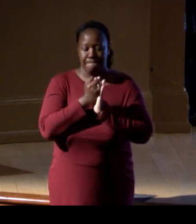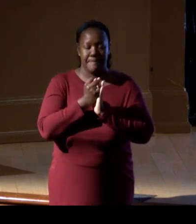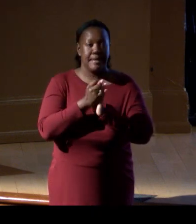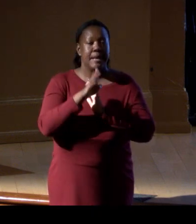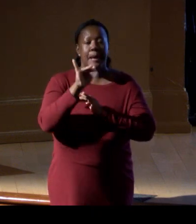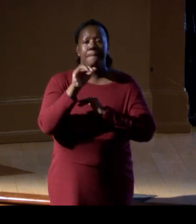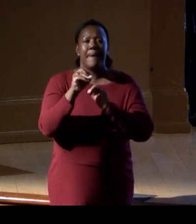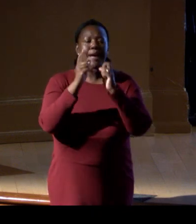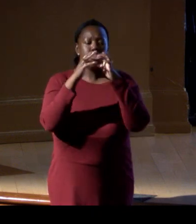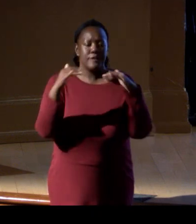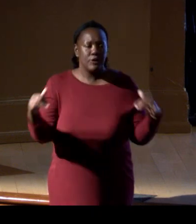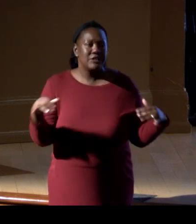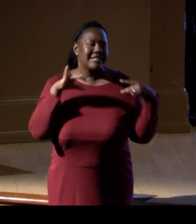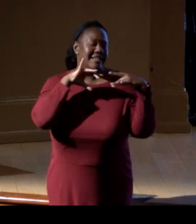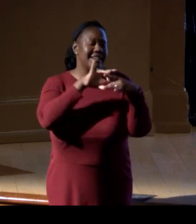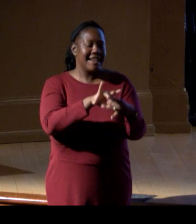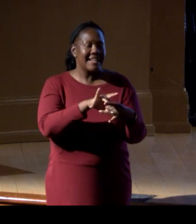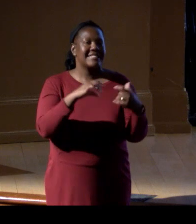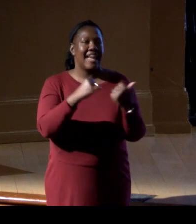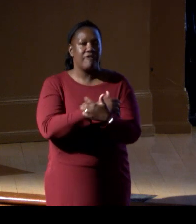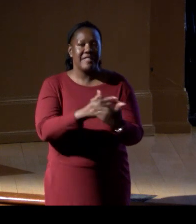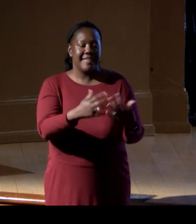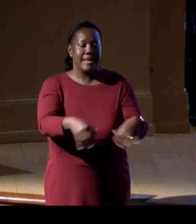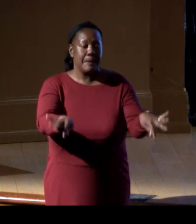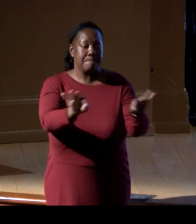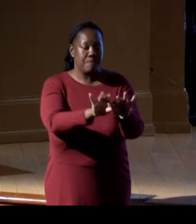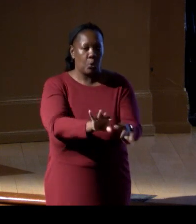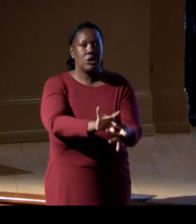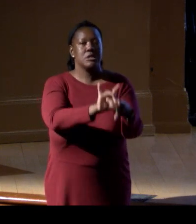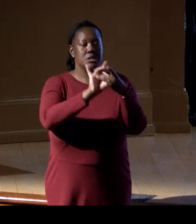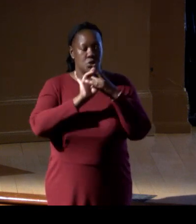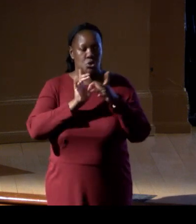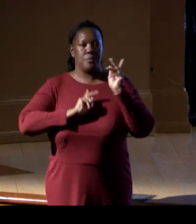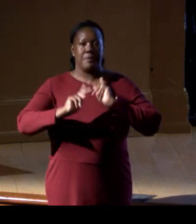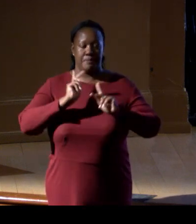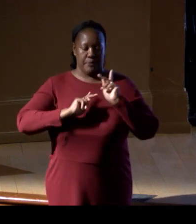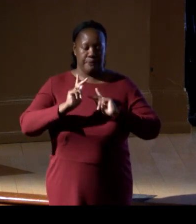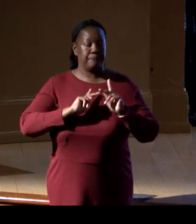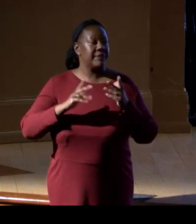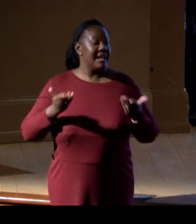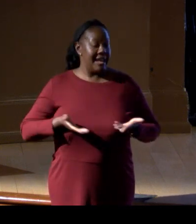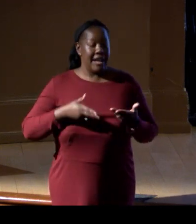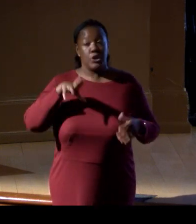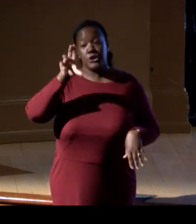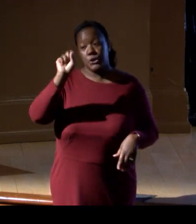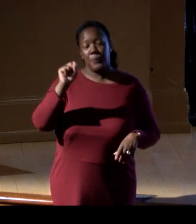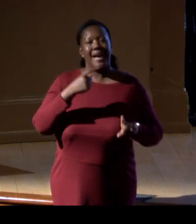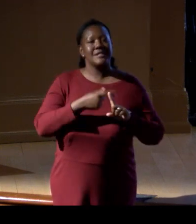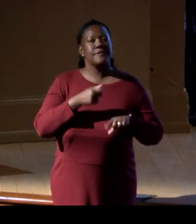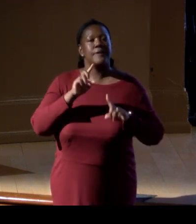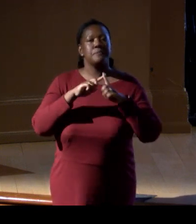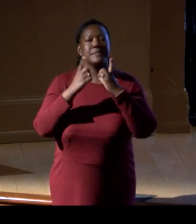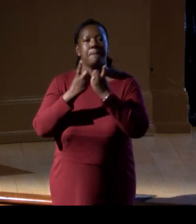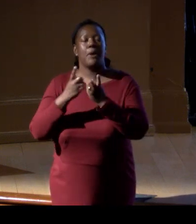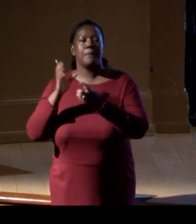everything important to people. In the US, and also coming from Department of Commerce, I must also say that the ocean,